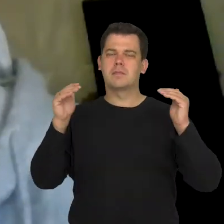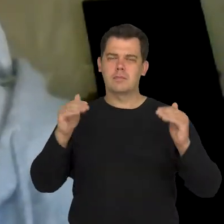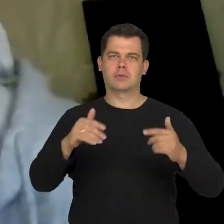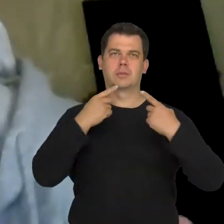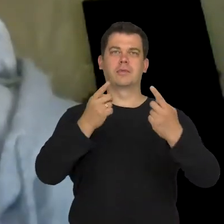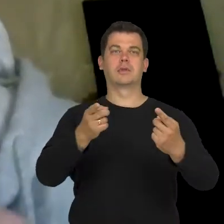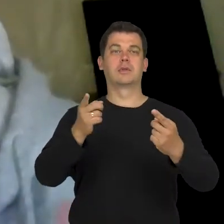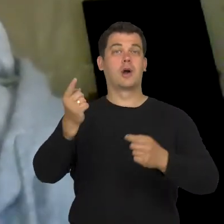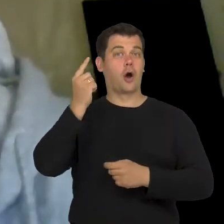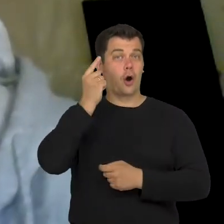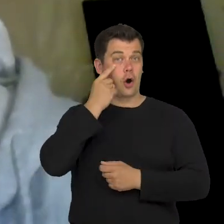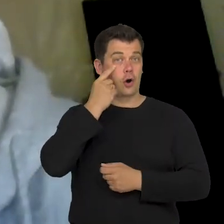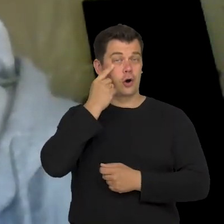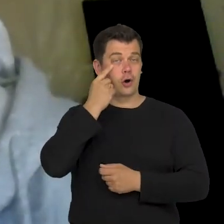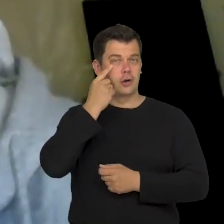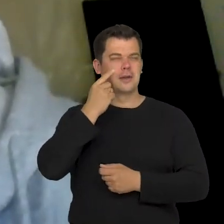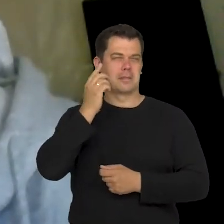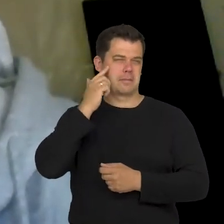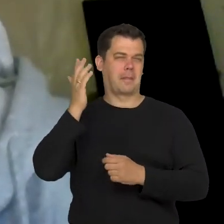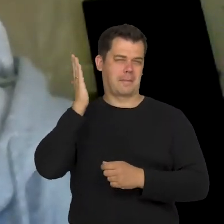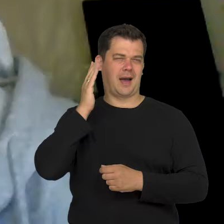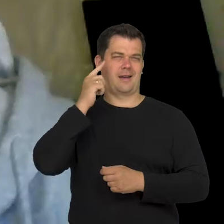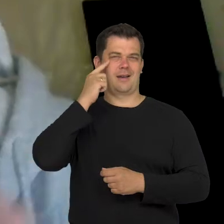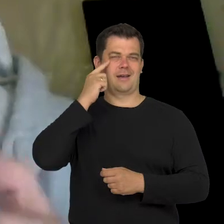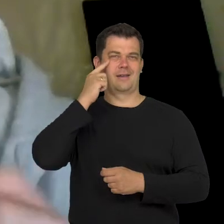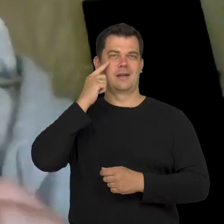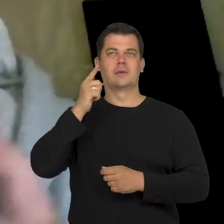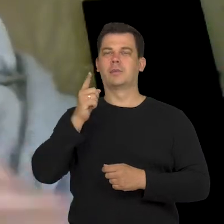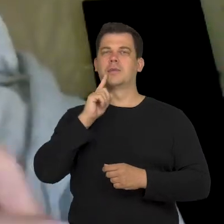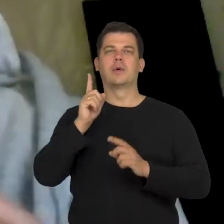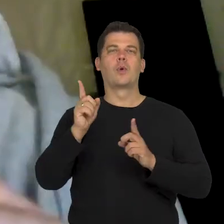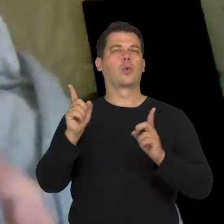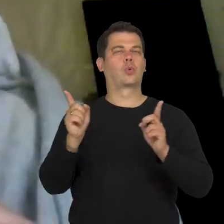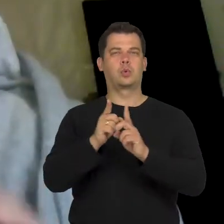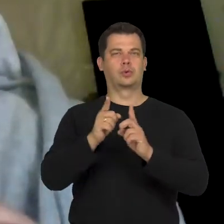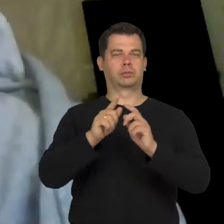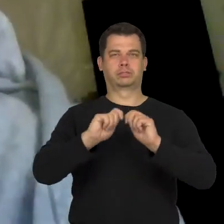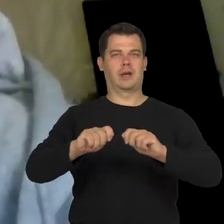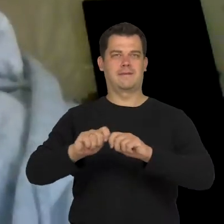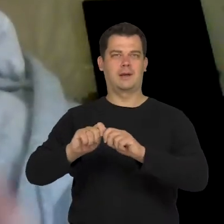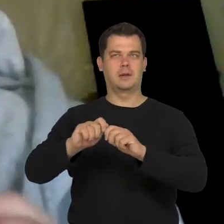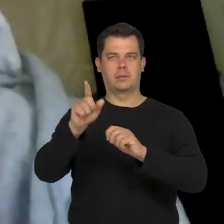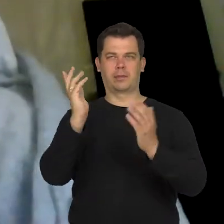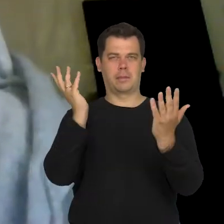that an eye itself creates a short break, like a shutter, when we blink